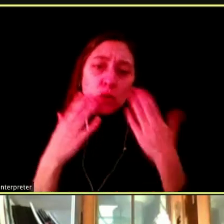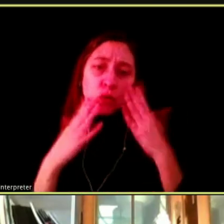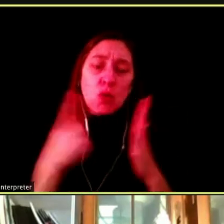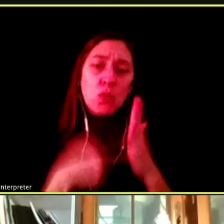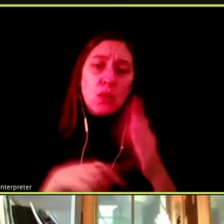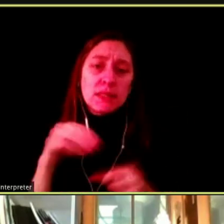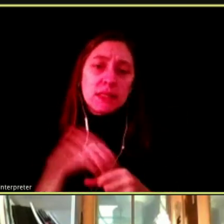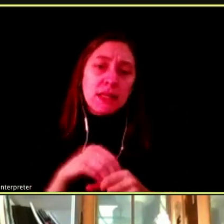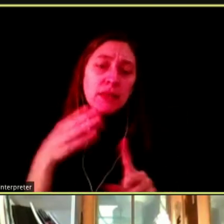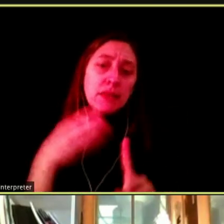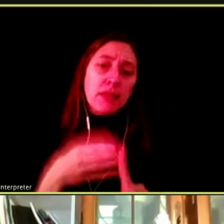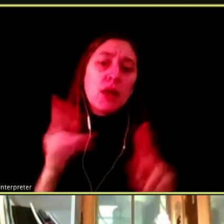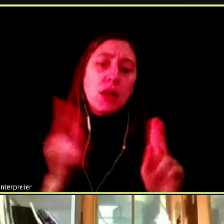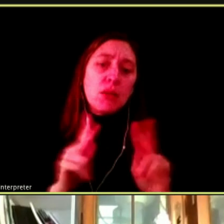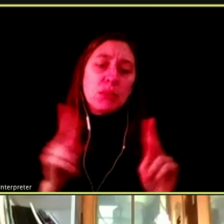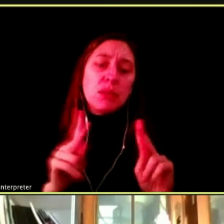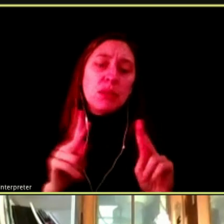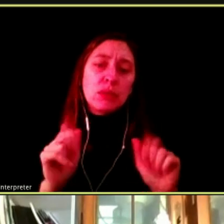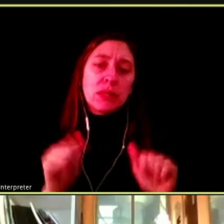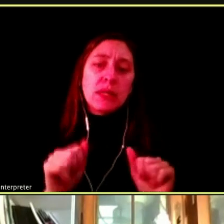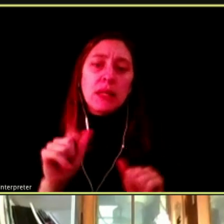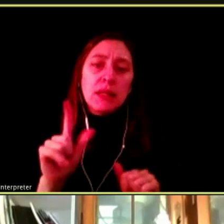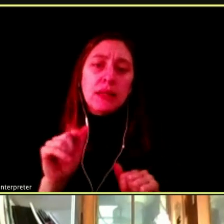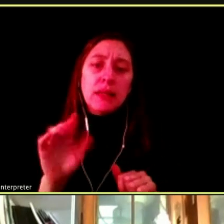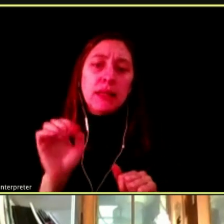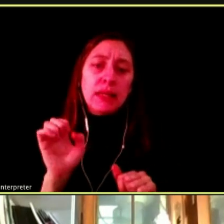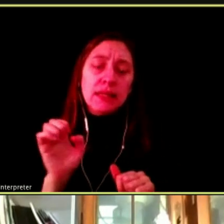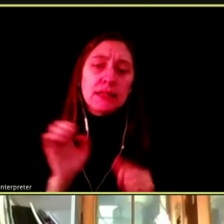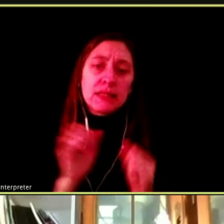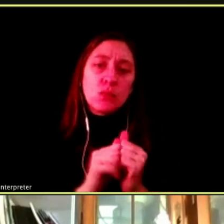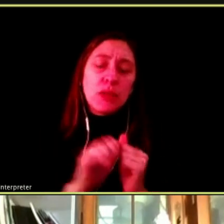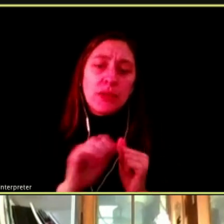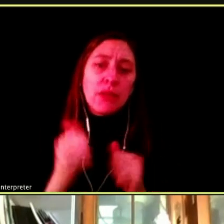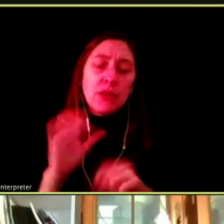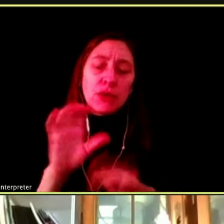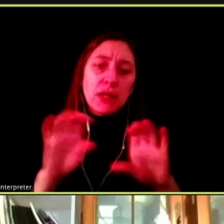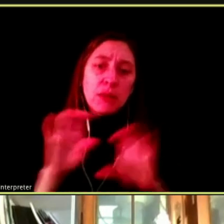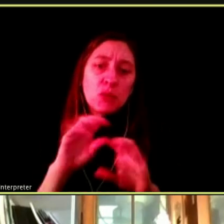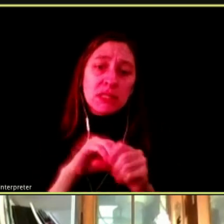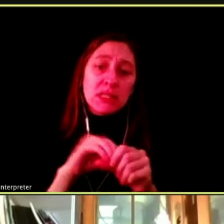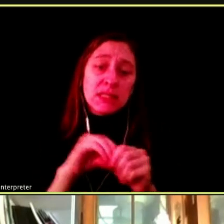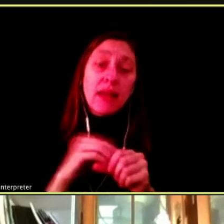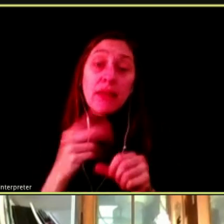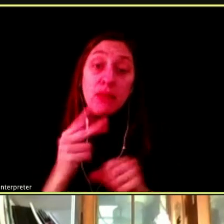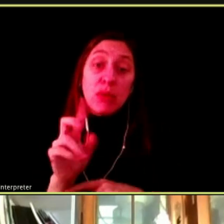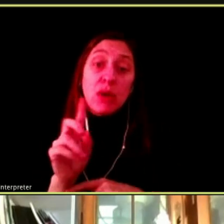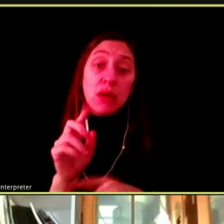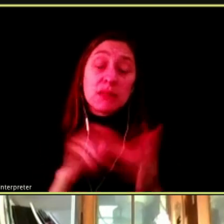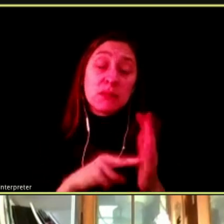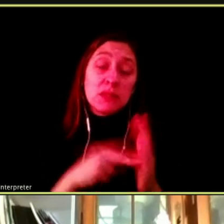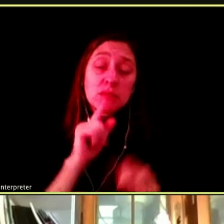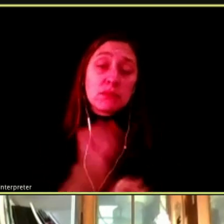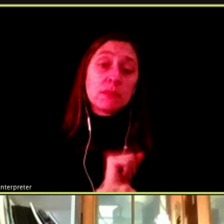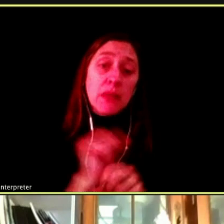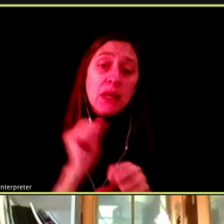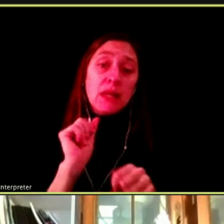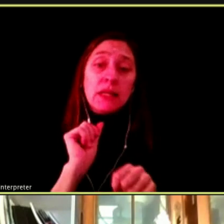PEOPLE CAN LASE PODS WITH OTHER DANGEROUS CHEMICALS, WHICH IS THE REALLY SCARY PART OF THIS.